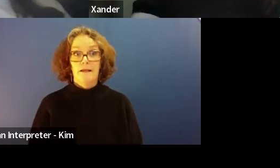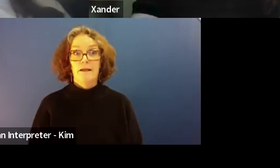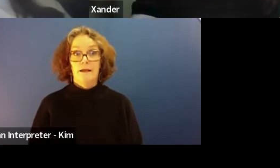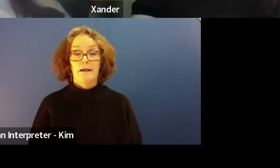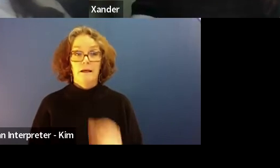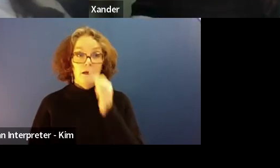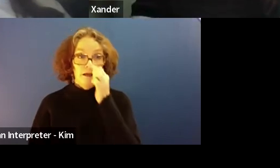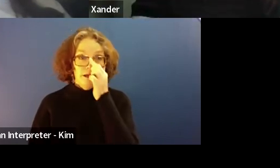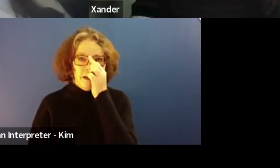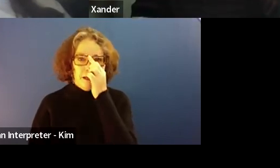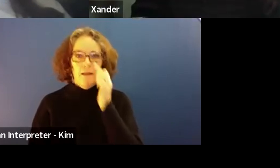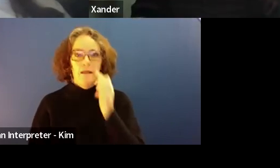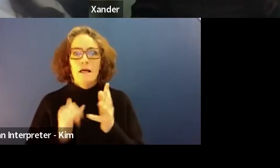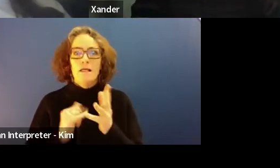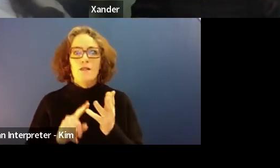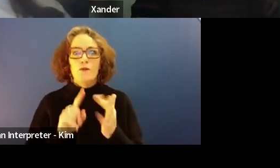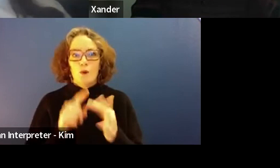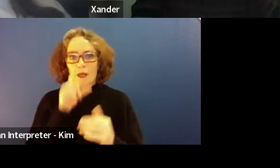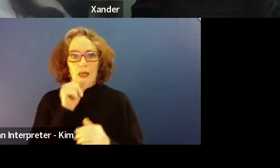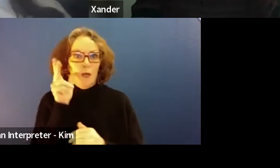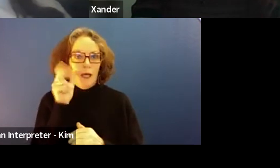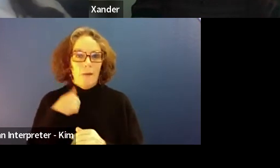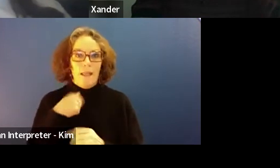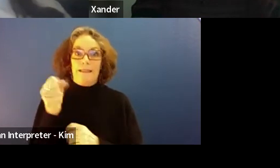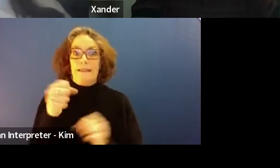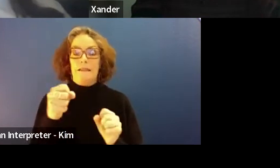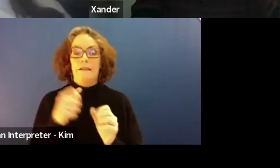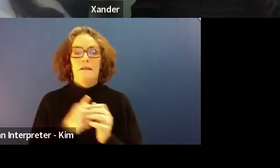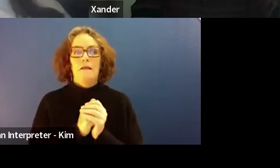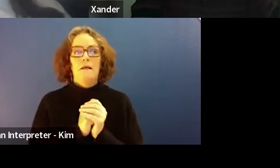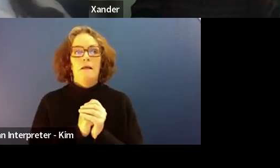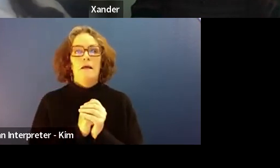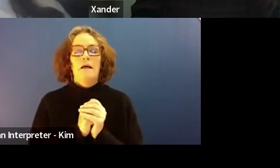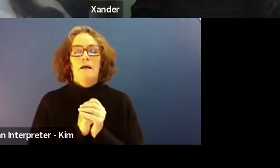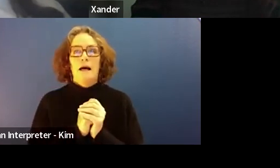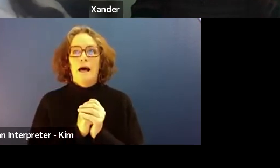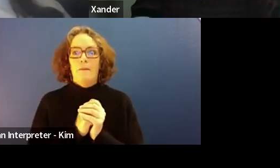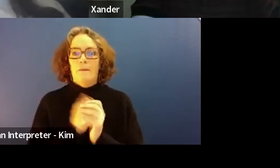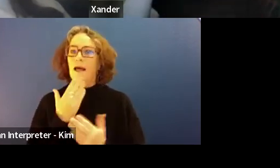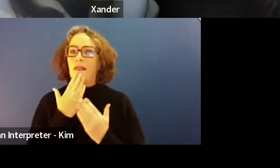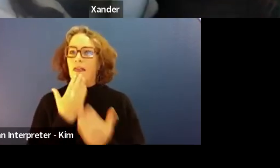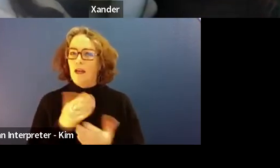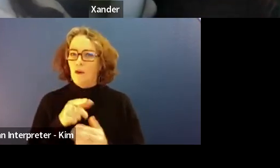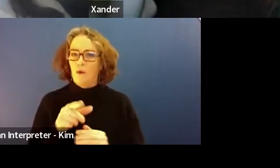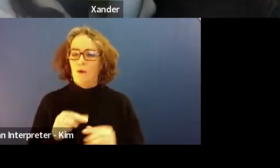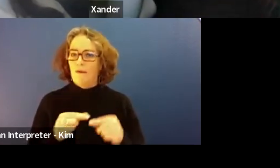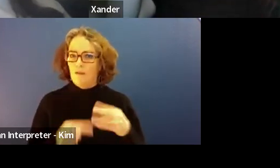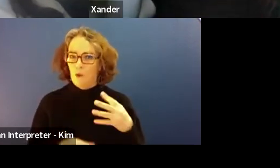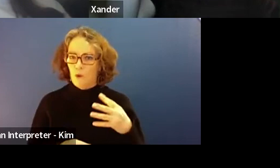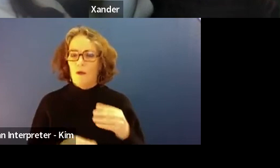Yeah, okay, sorry. Thank you. Isabel Yeah, I think there's a couple of things in there obviously lines of communication.